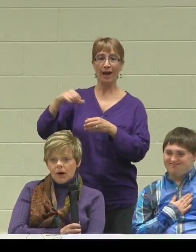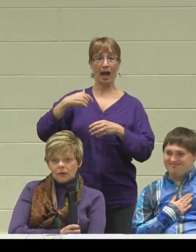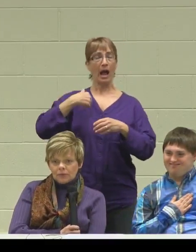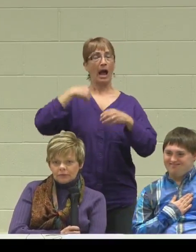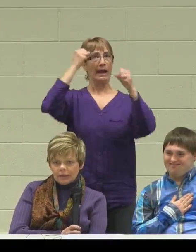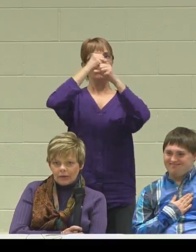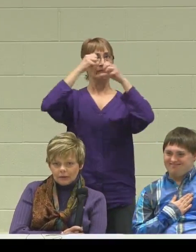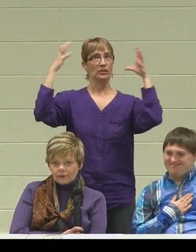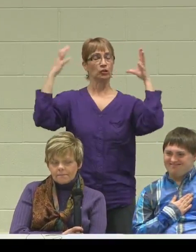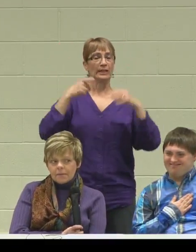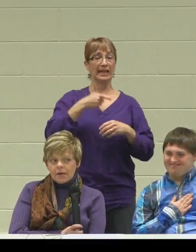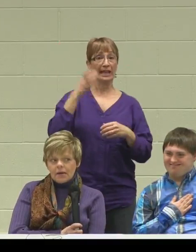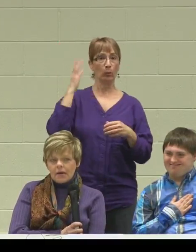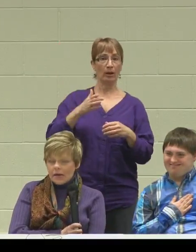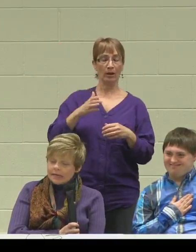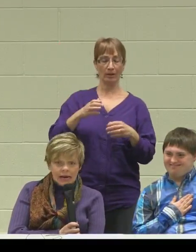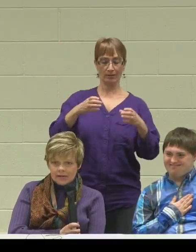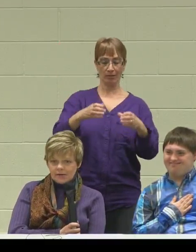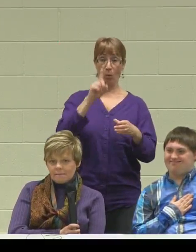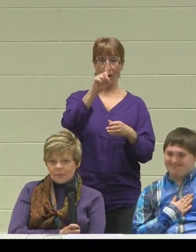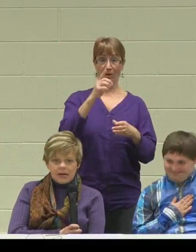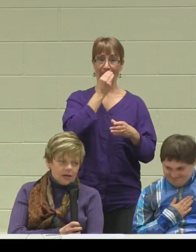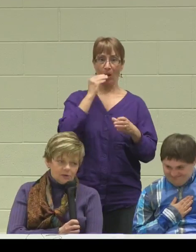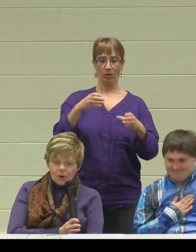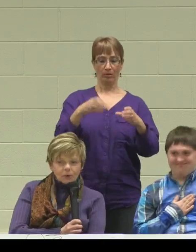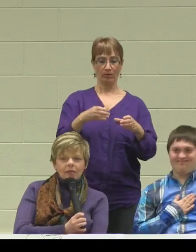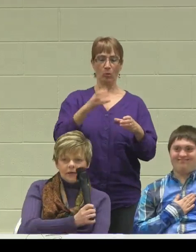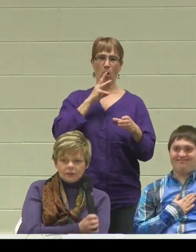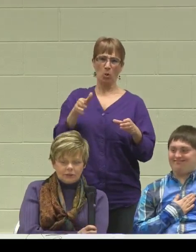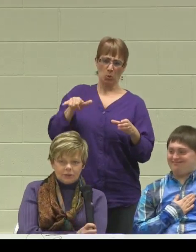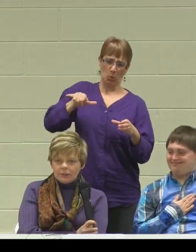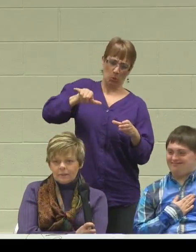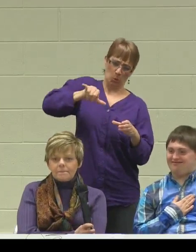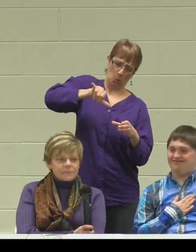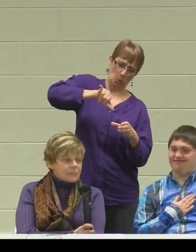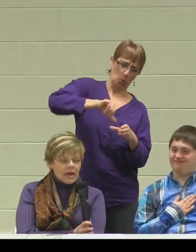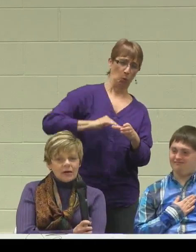on one flower, and yet he totally understood